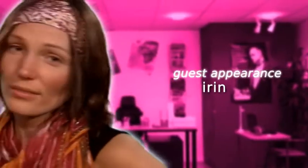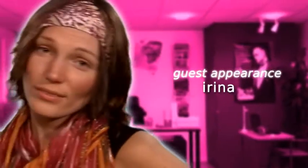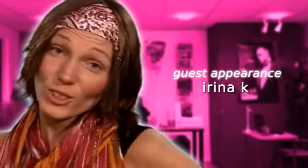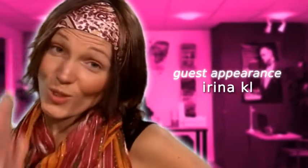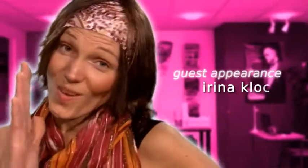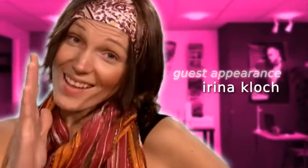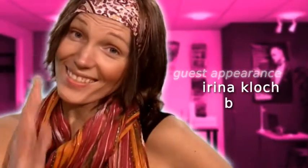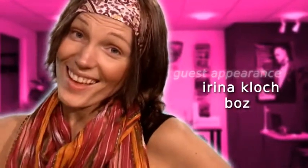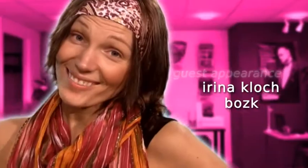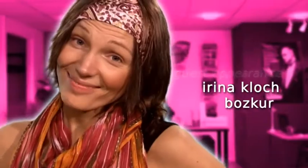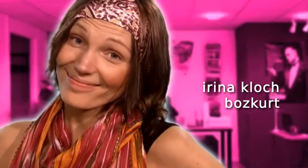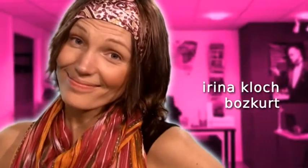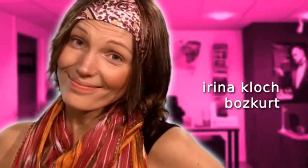Johanna